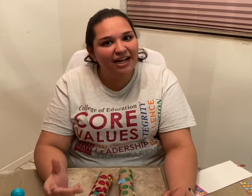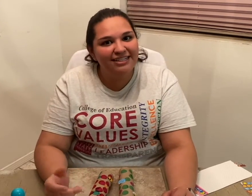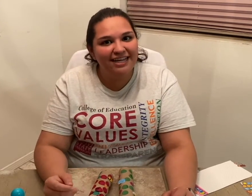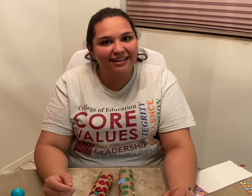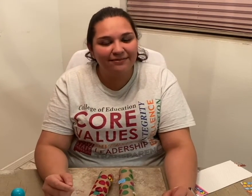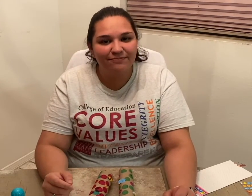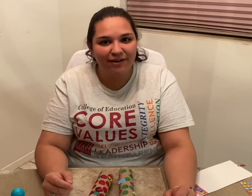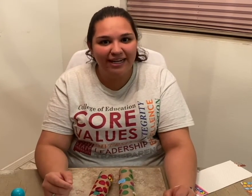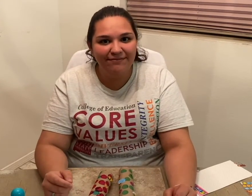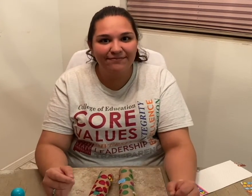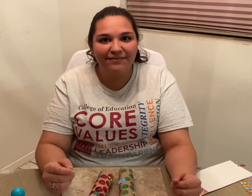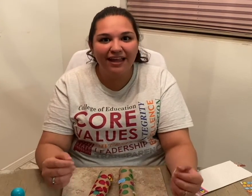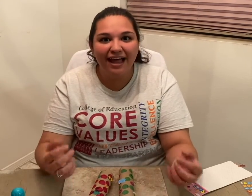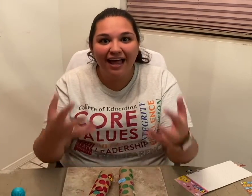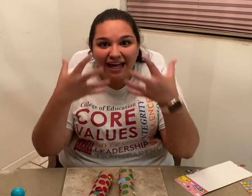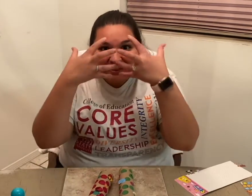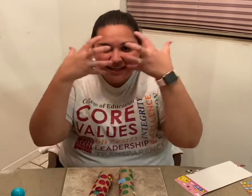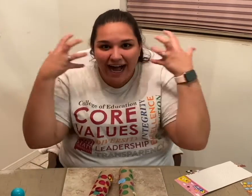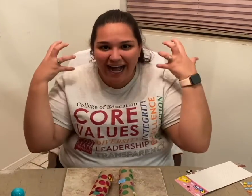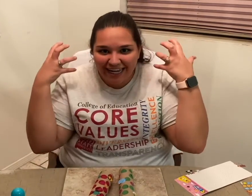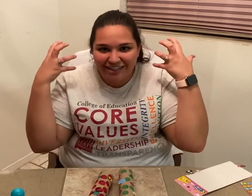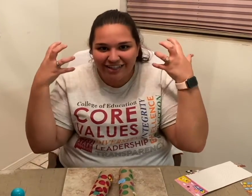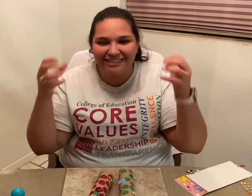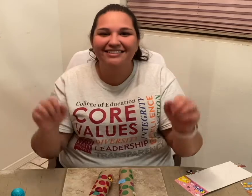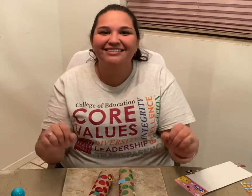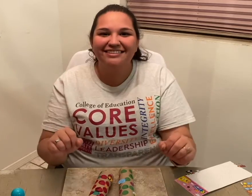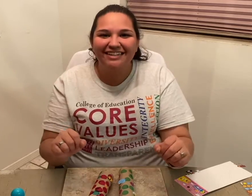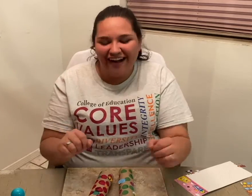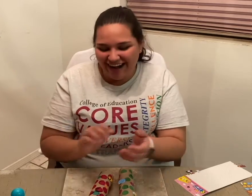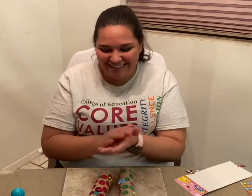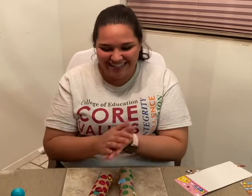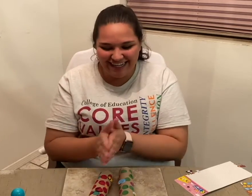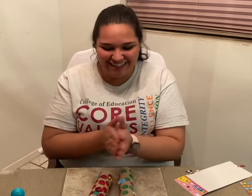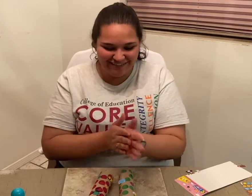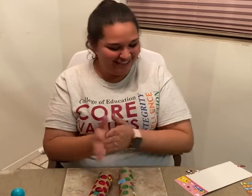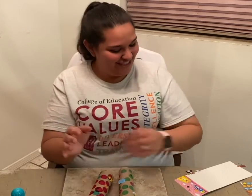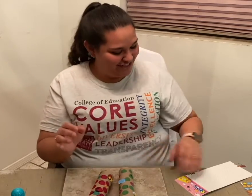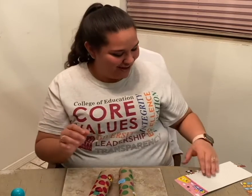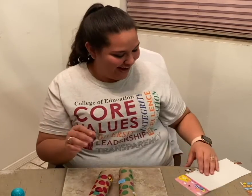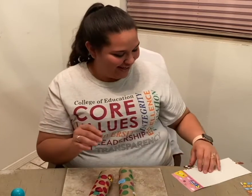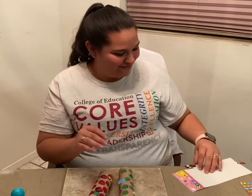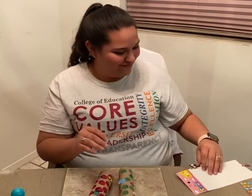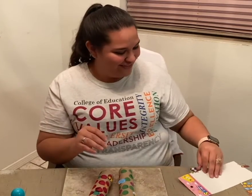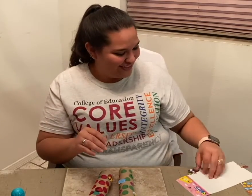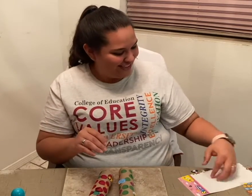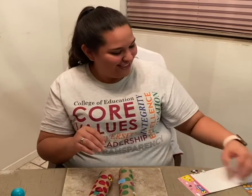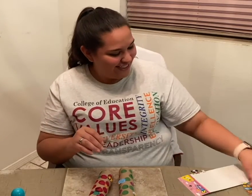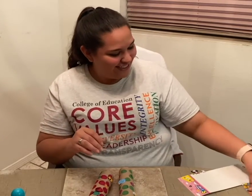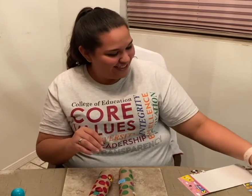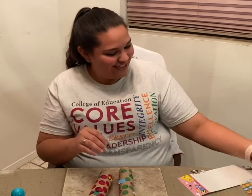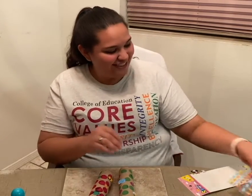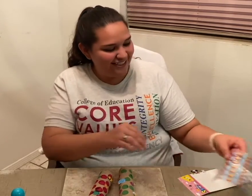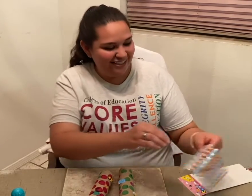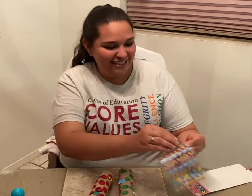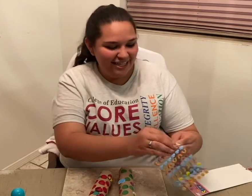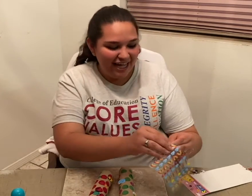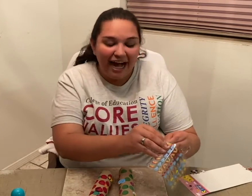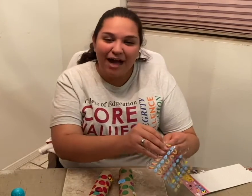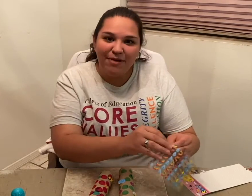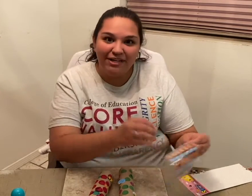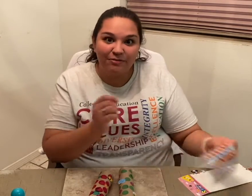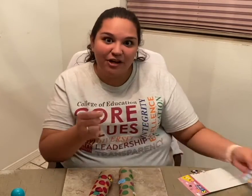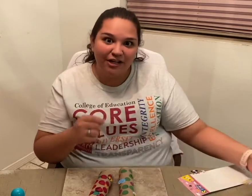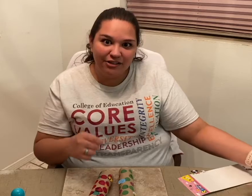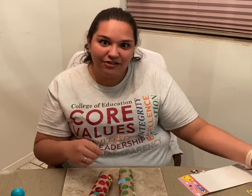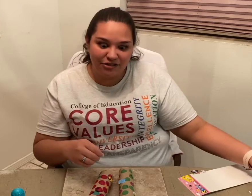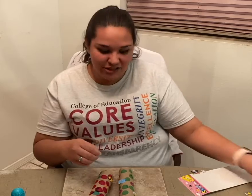it together. Ready? Tiger (signs 'tiger'). Awesome! Good job! I bet your binoculars are looking